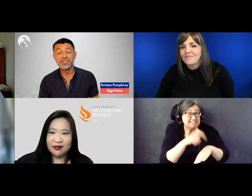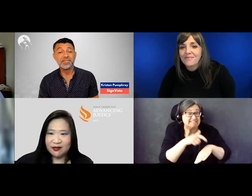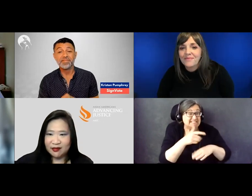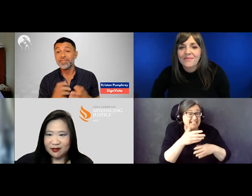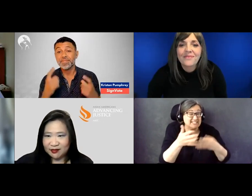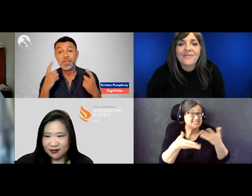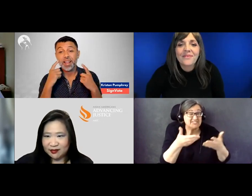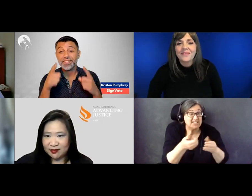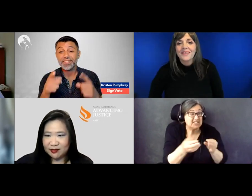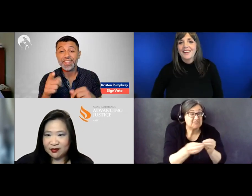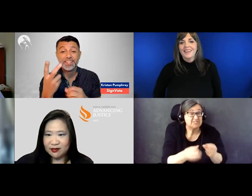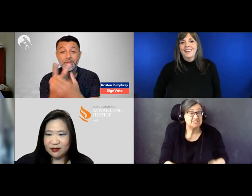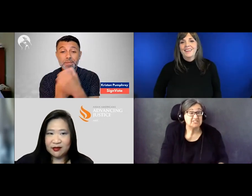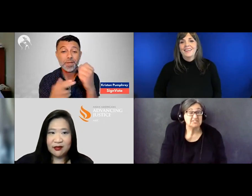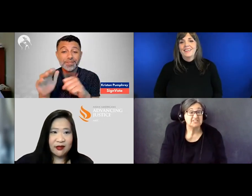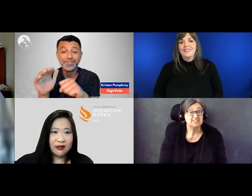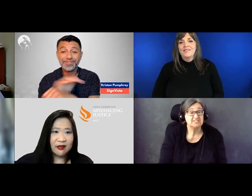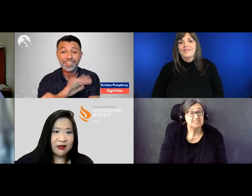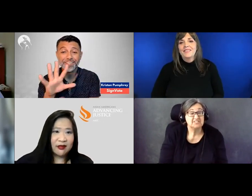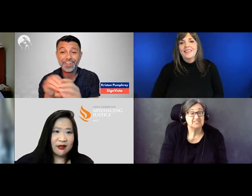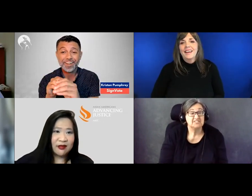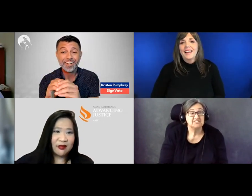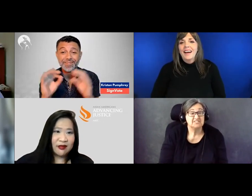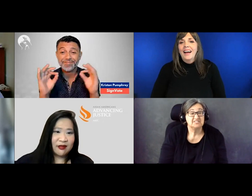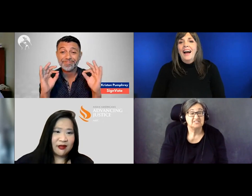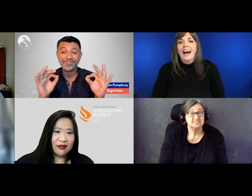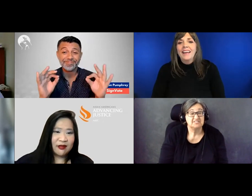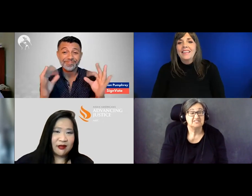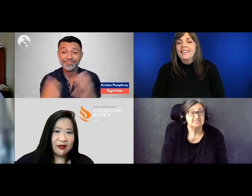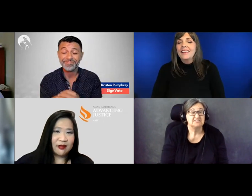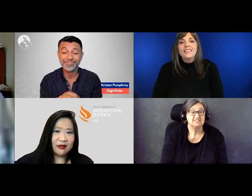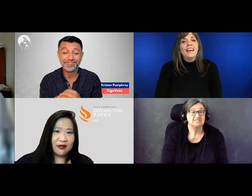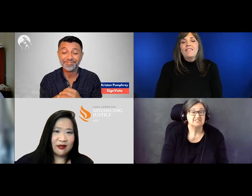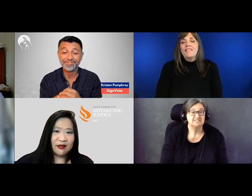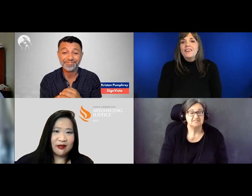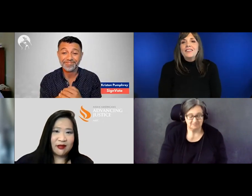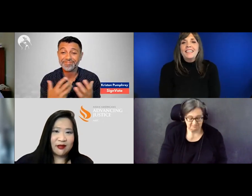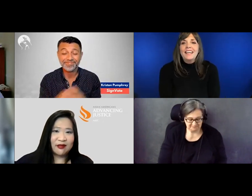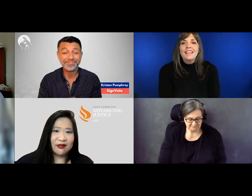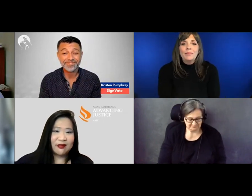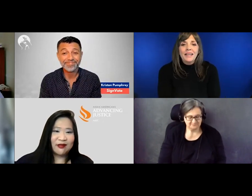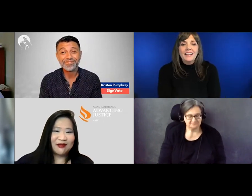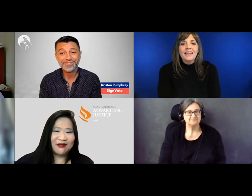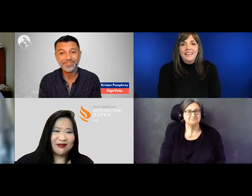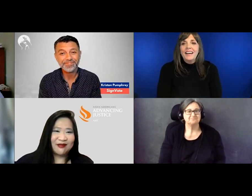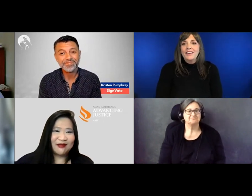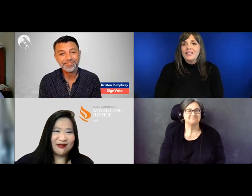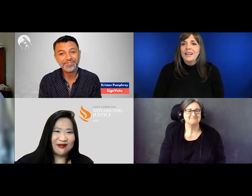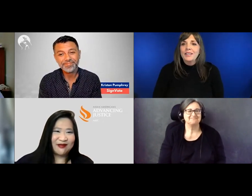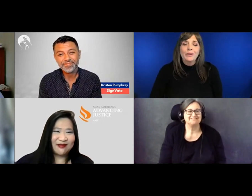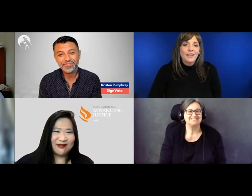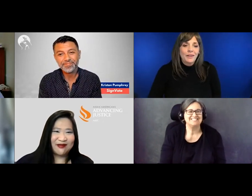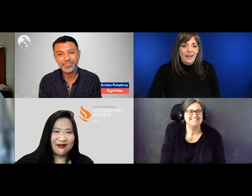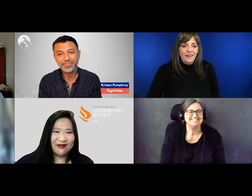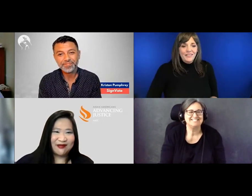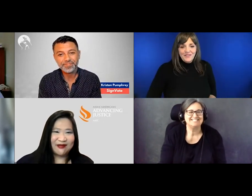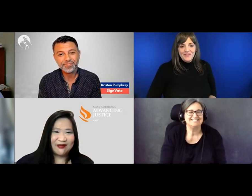I think that they filled it completely, the other two experts on the